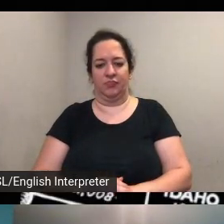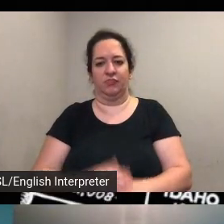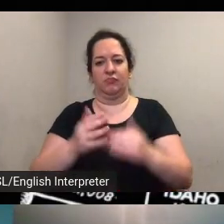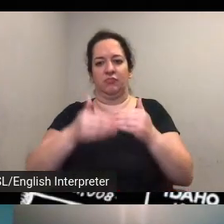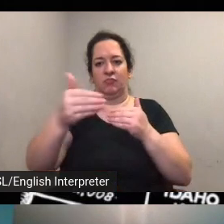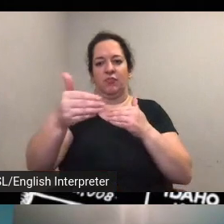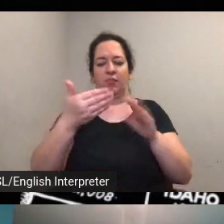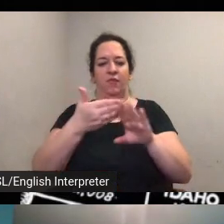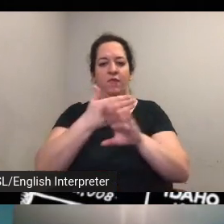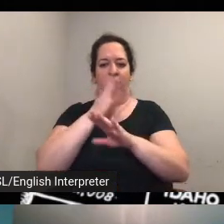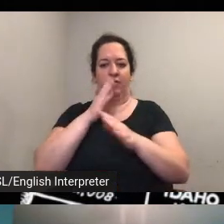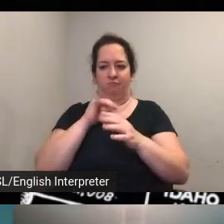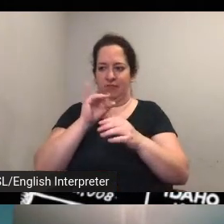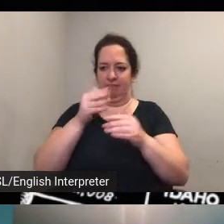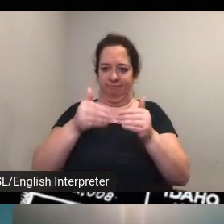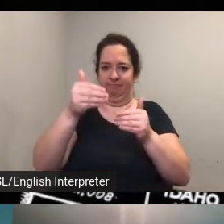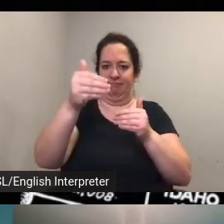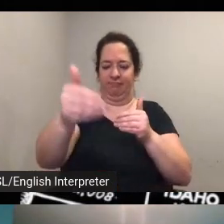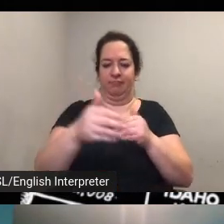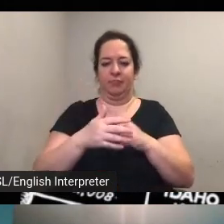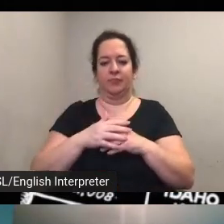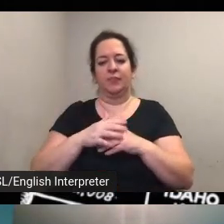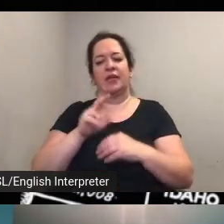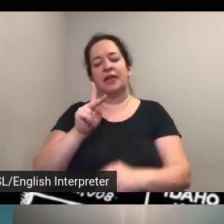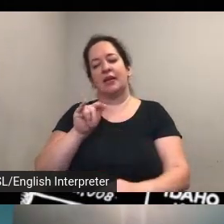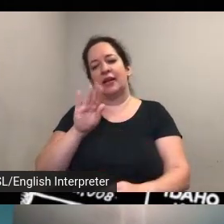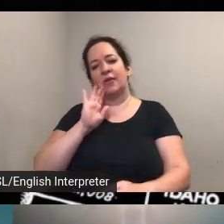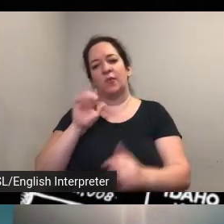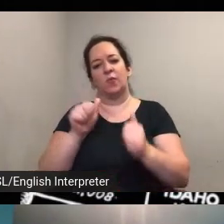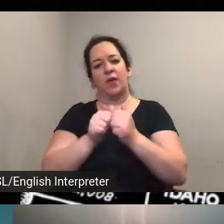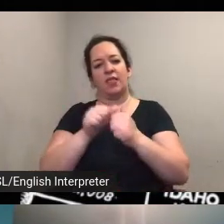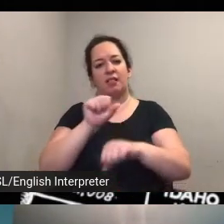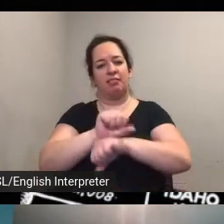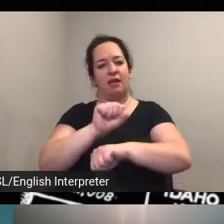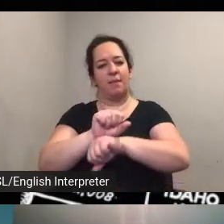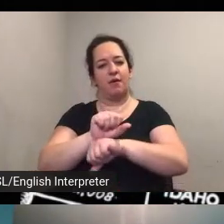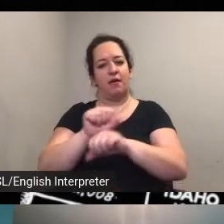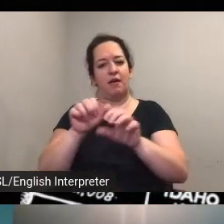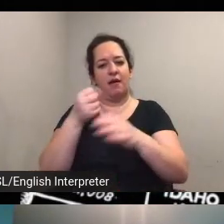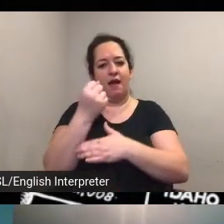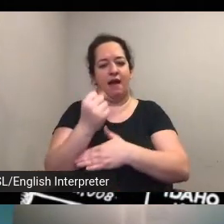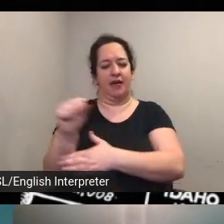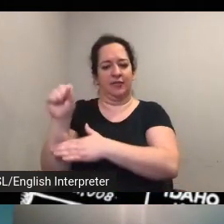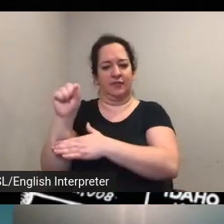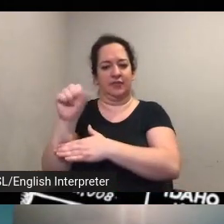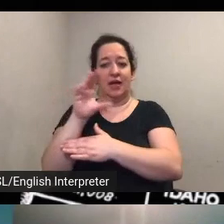particularly with labor activists but the archives in puerto rico are a